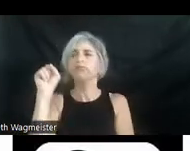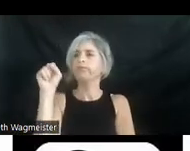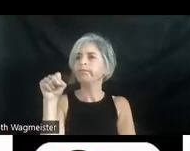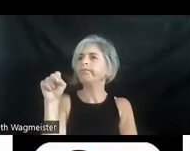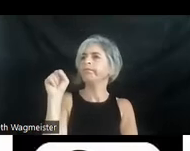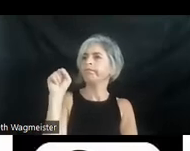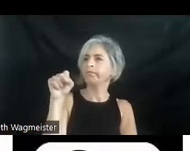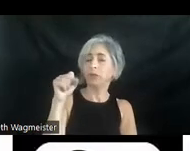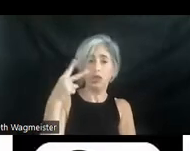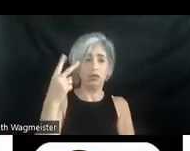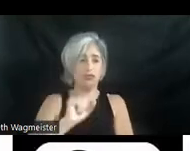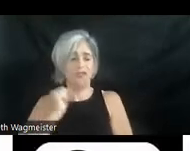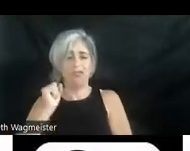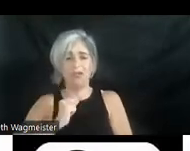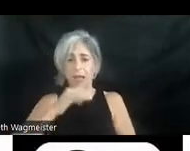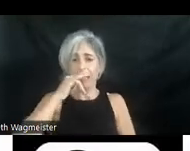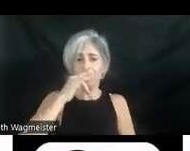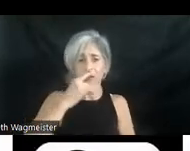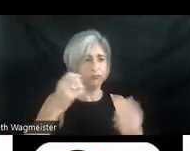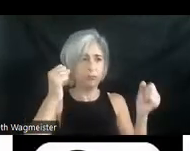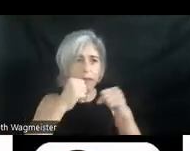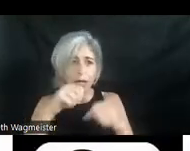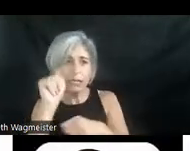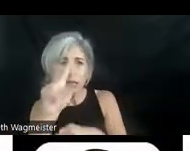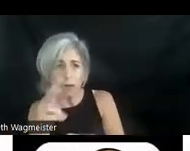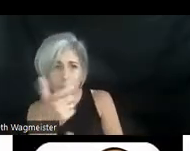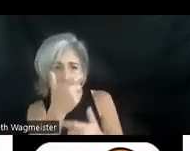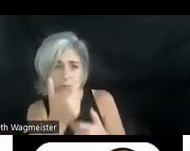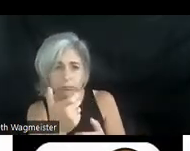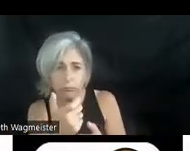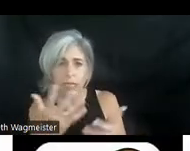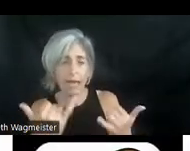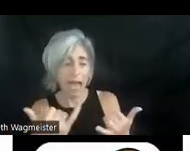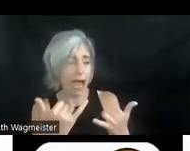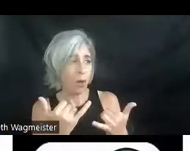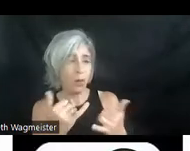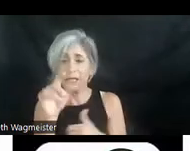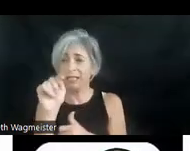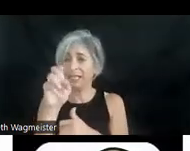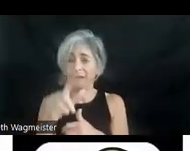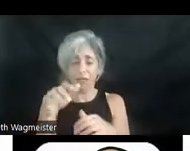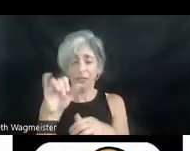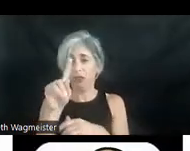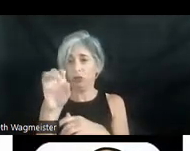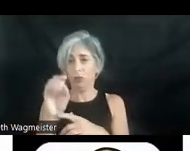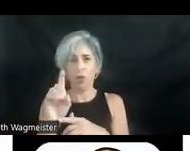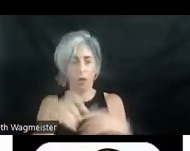gang kids fight near store-front TV sets the screen shows explosion. Now, in Stevie's studio, the bass guitars strings turn into